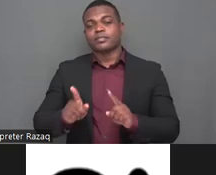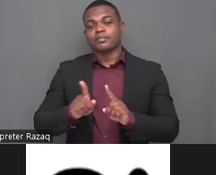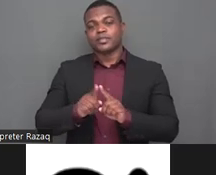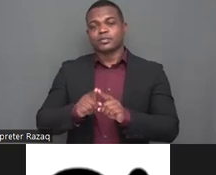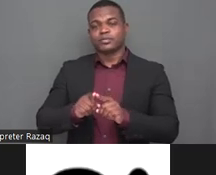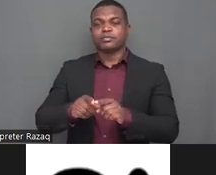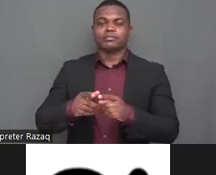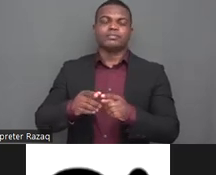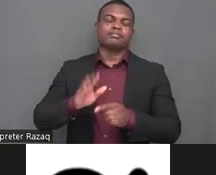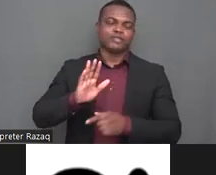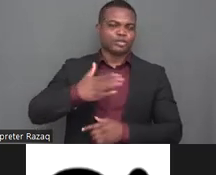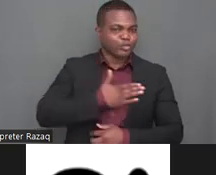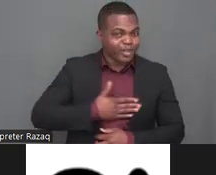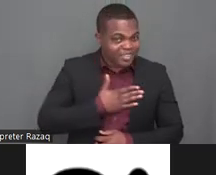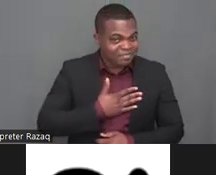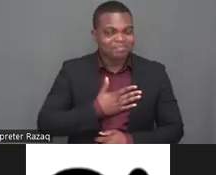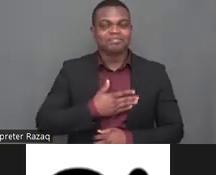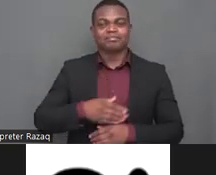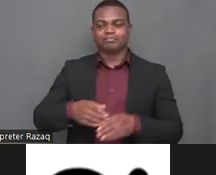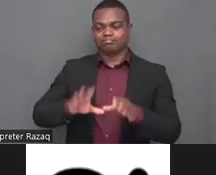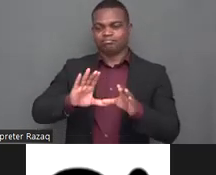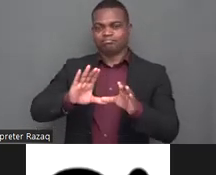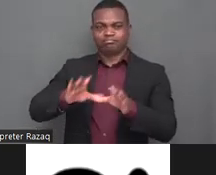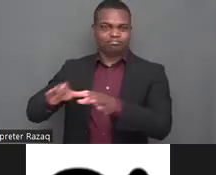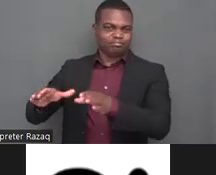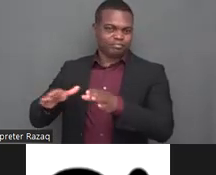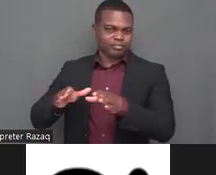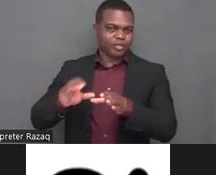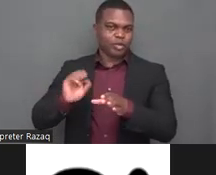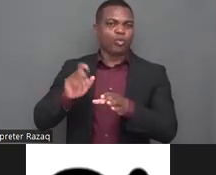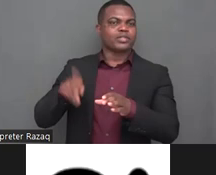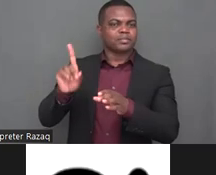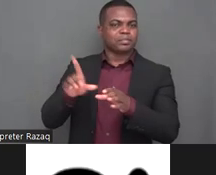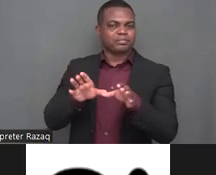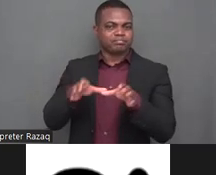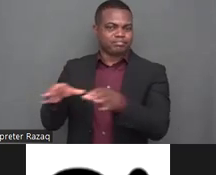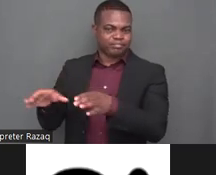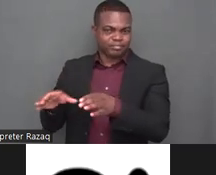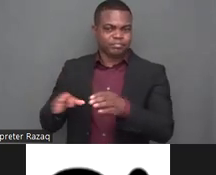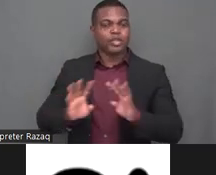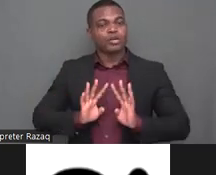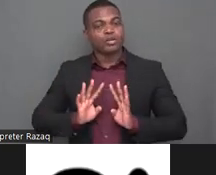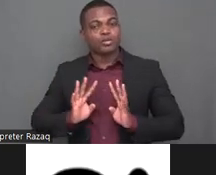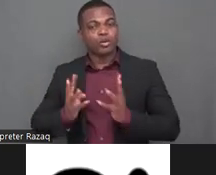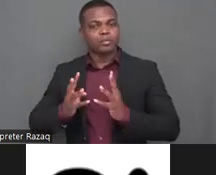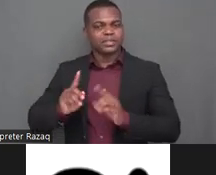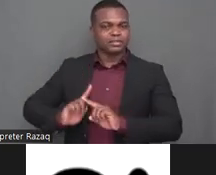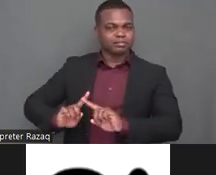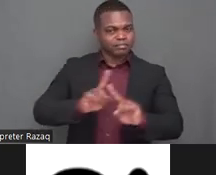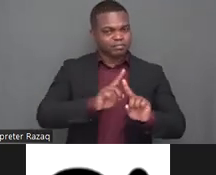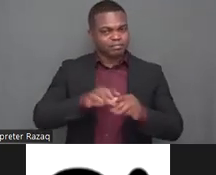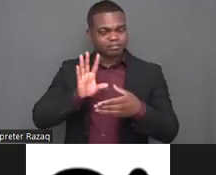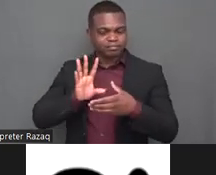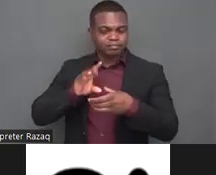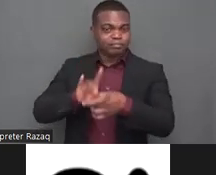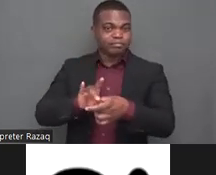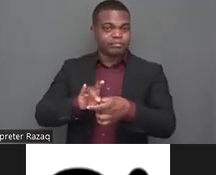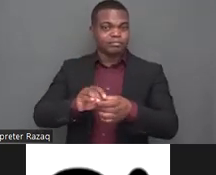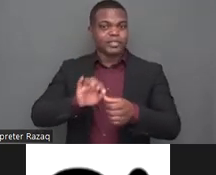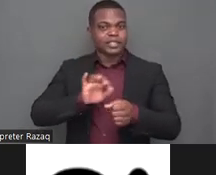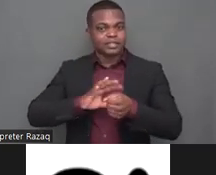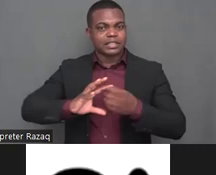also reproductive health and then uh invited us one of us is me from indonesia talking about